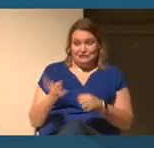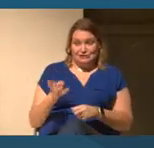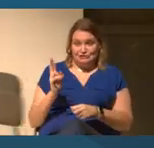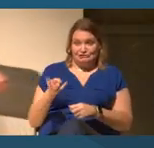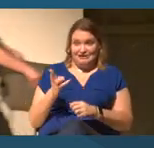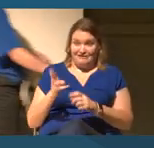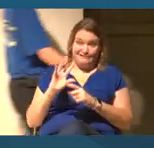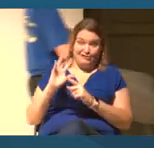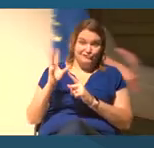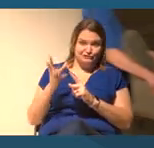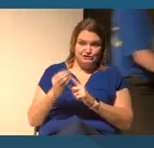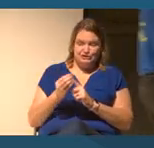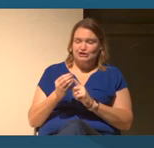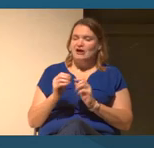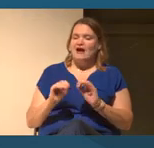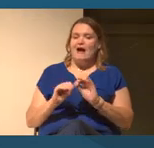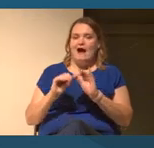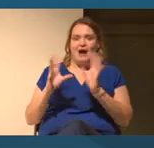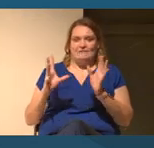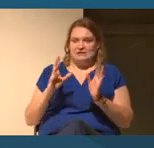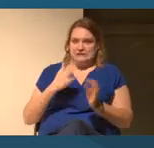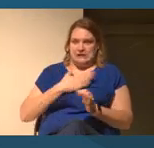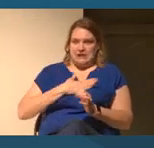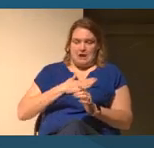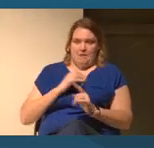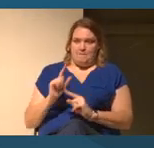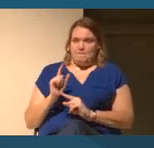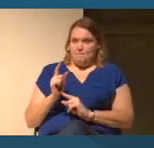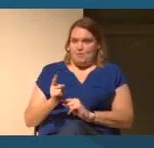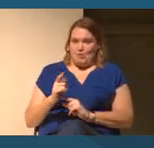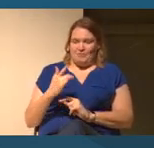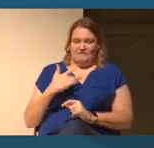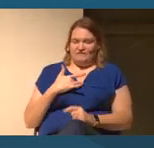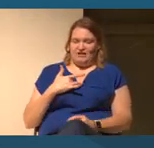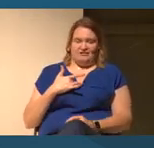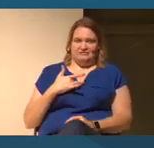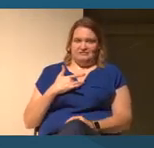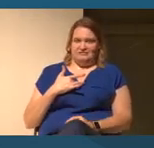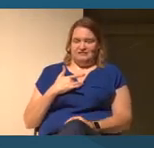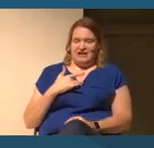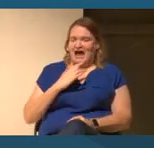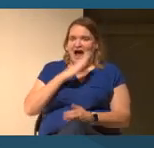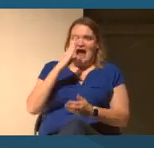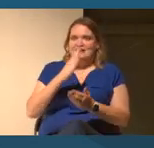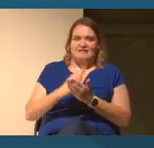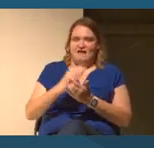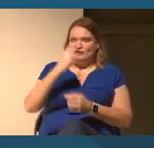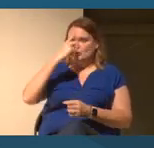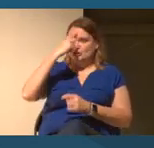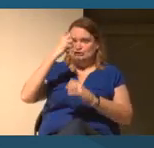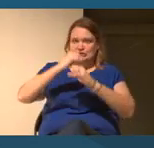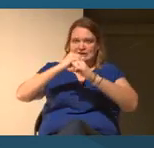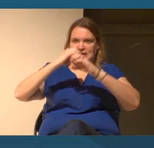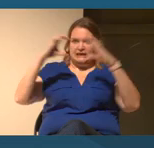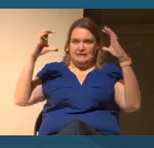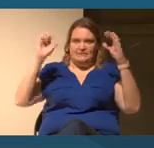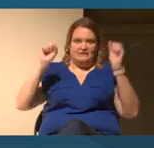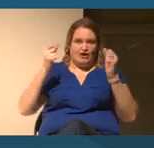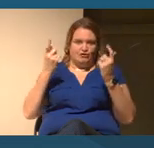of those moments for so many of us that felt like we we never dreamed that something like this would happen in our lifetime.